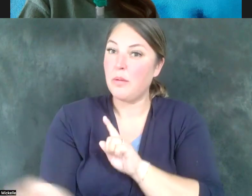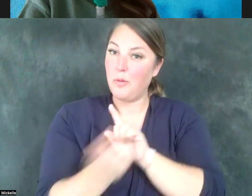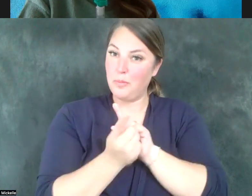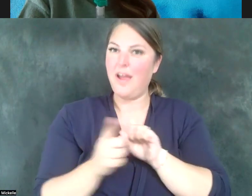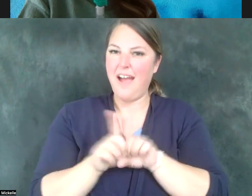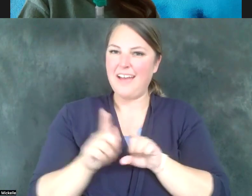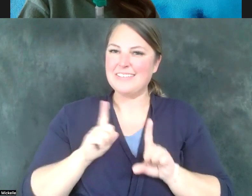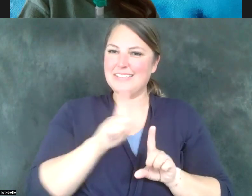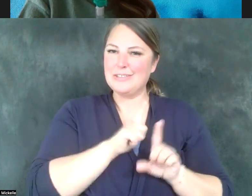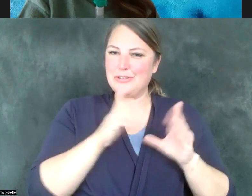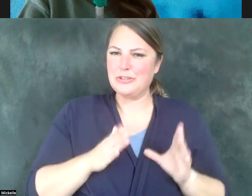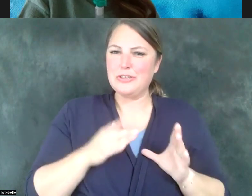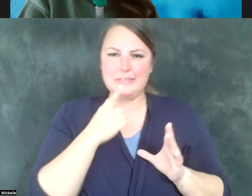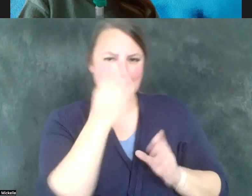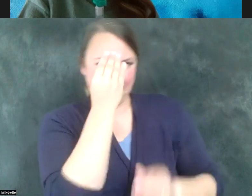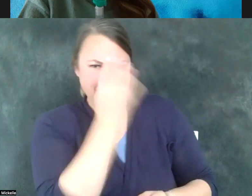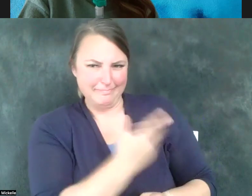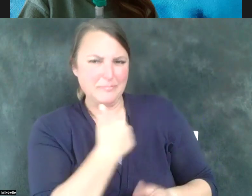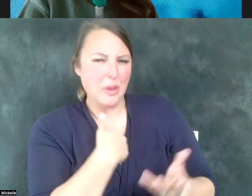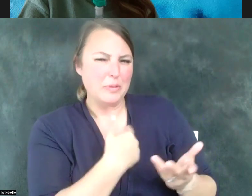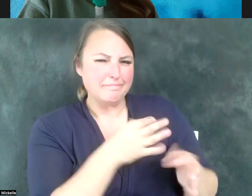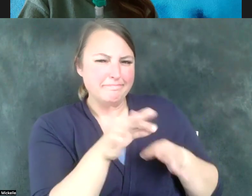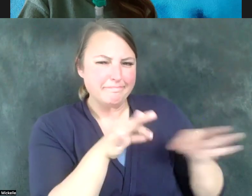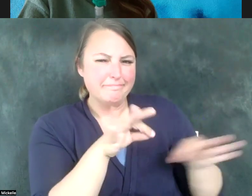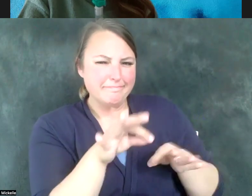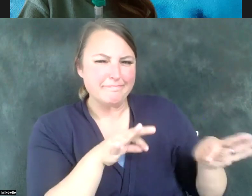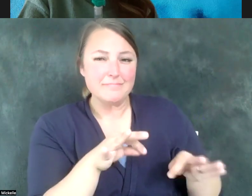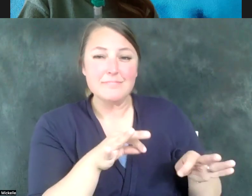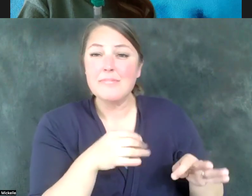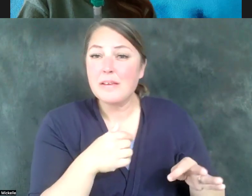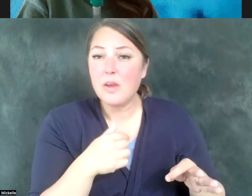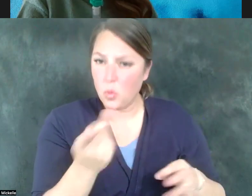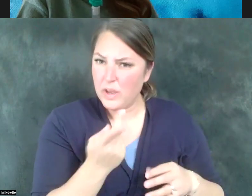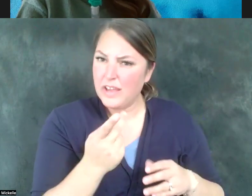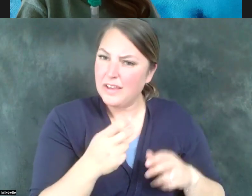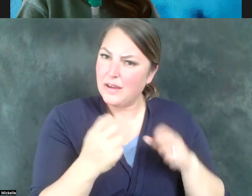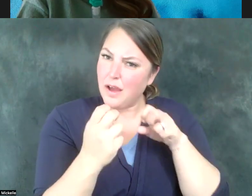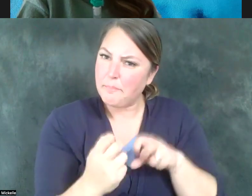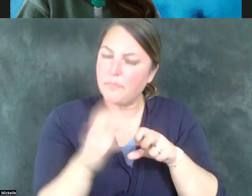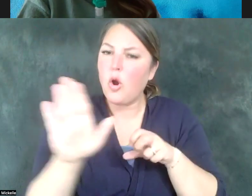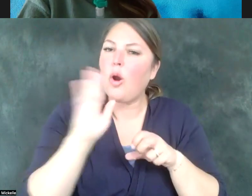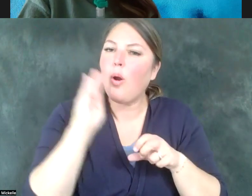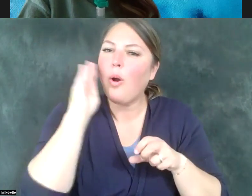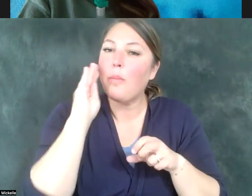know about, Brian. And I spent about three hours in her home. This was before my first election. And